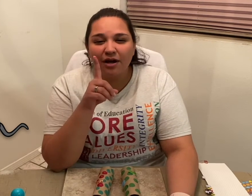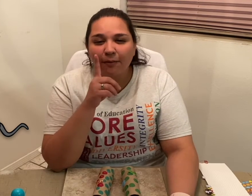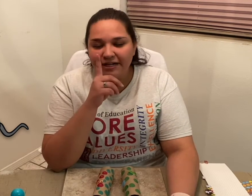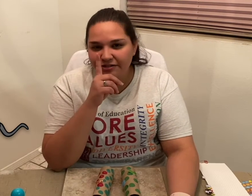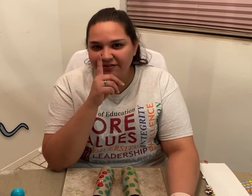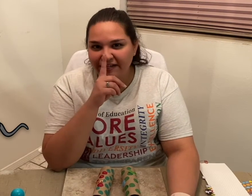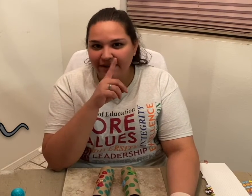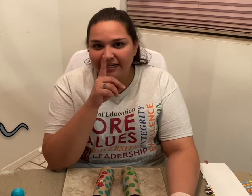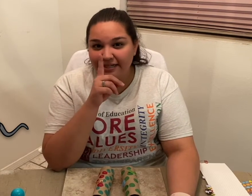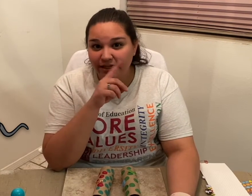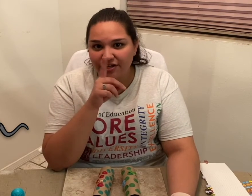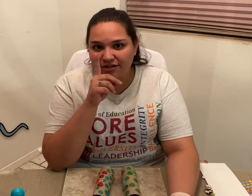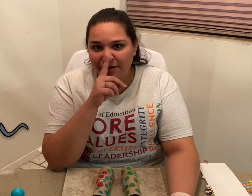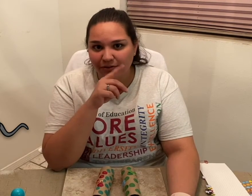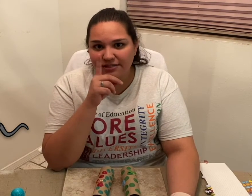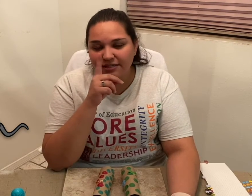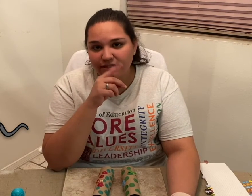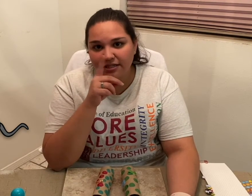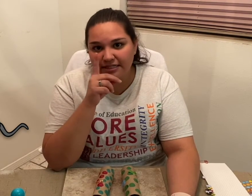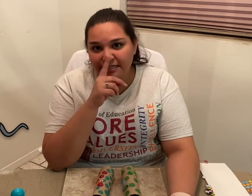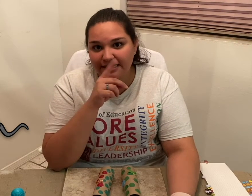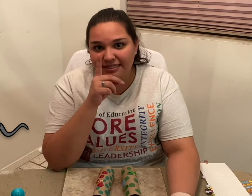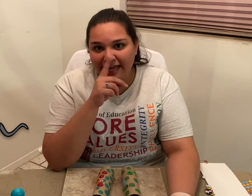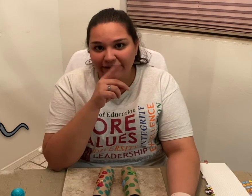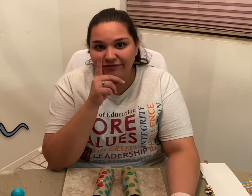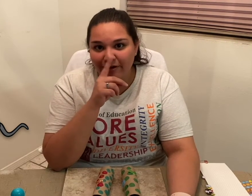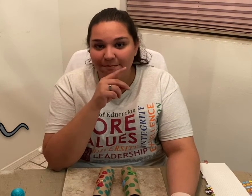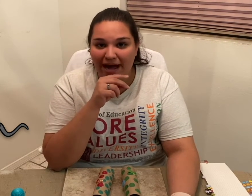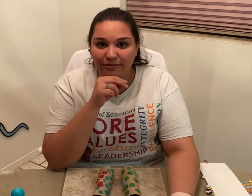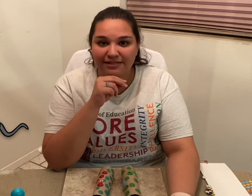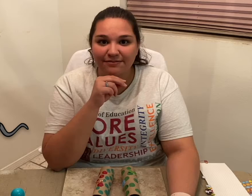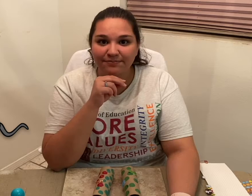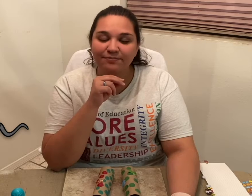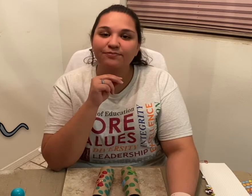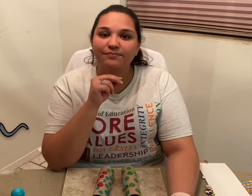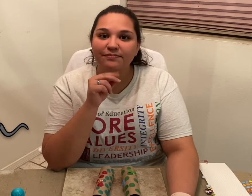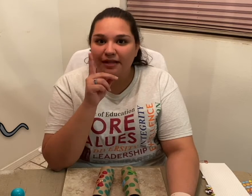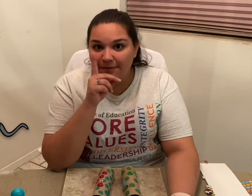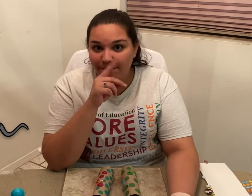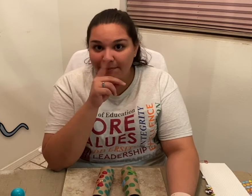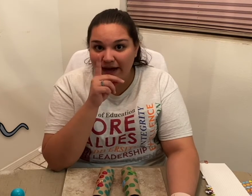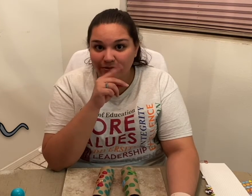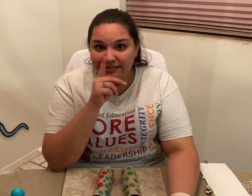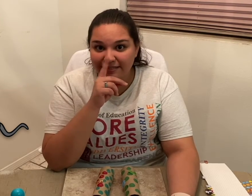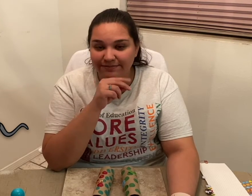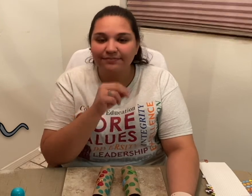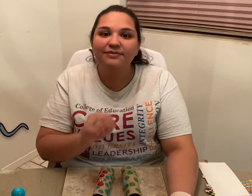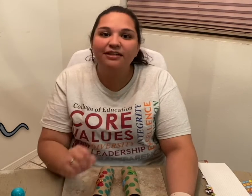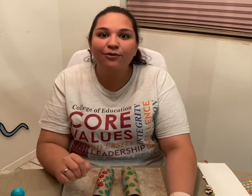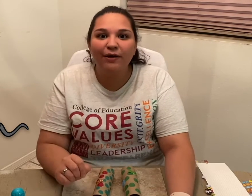pointer finger and touch our nose. So, this is the sign for mouse. Mouse (signs 'mouse'). Ready?